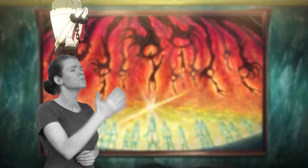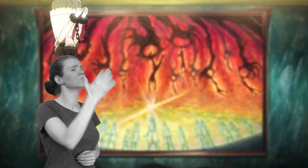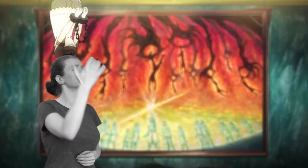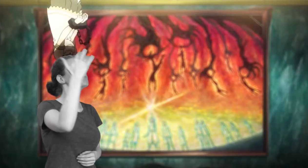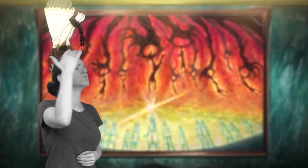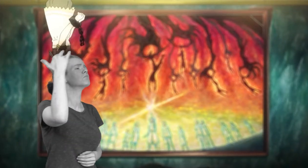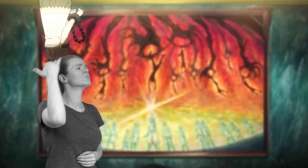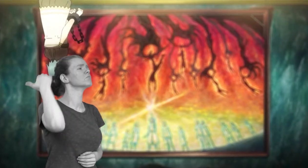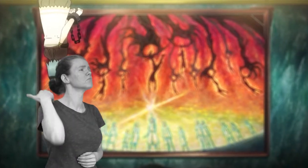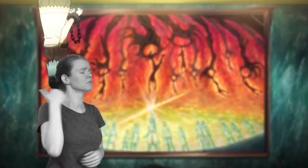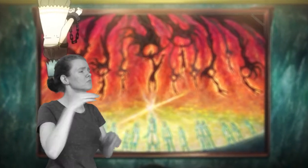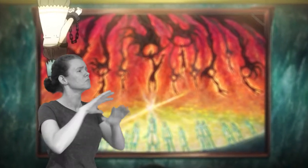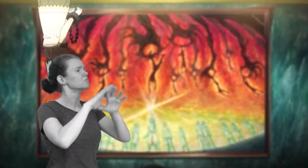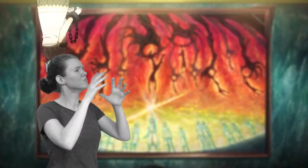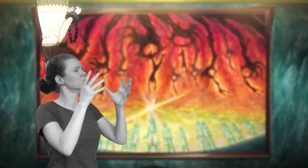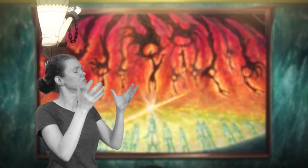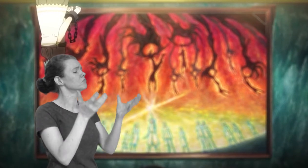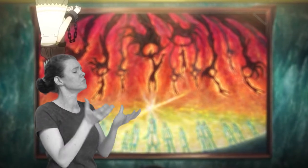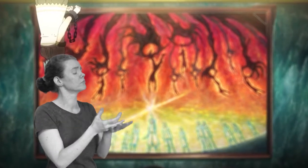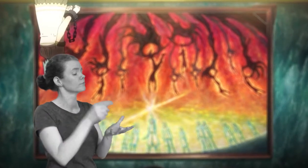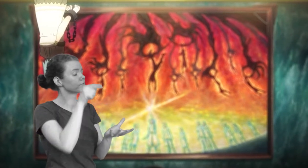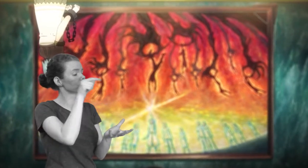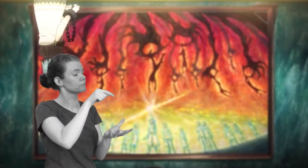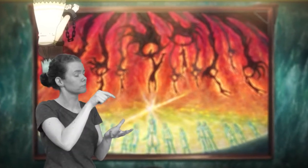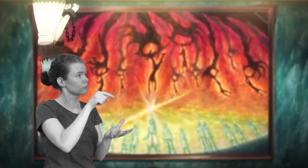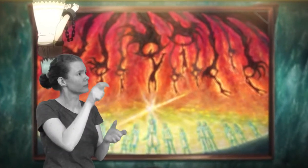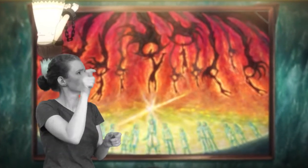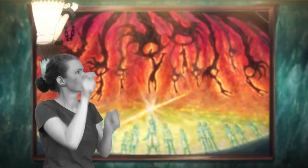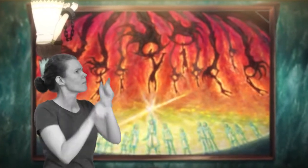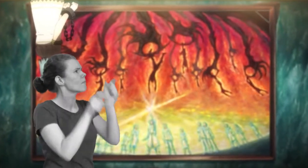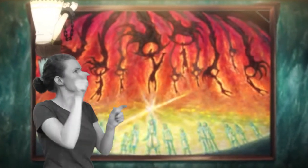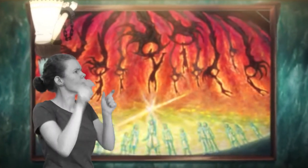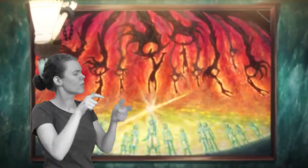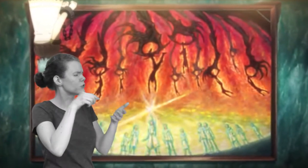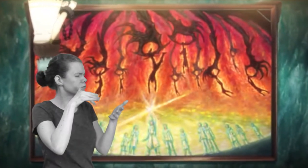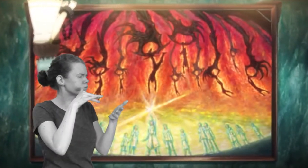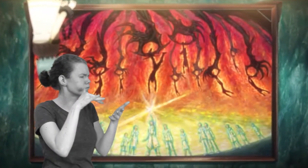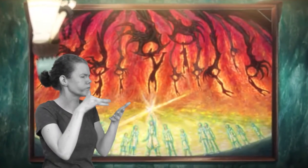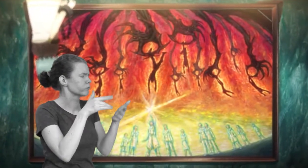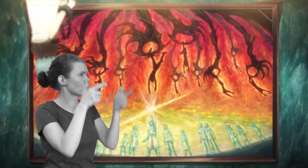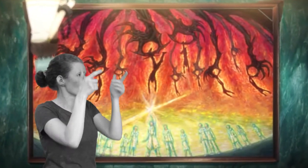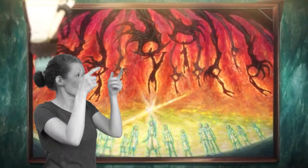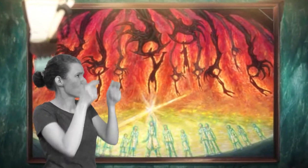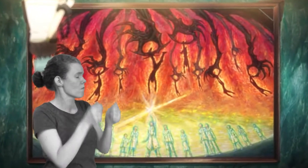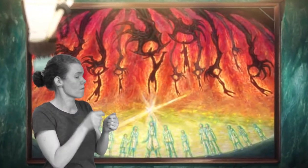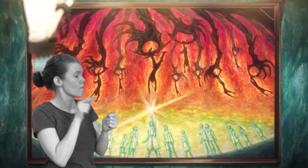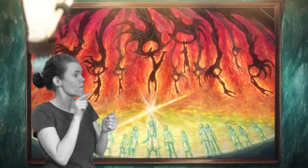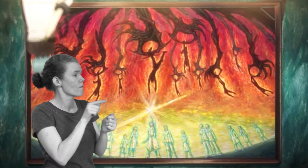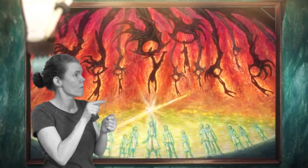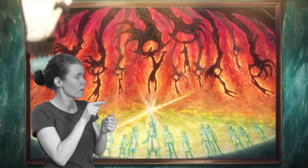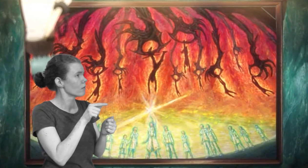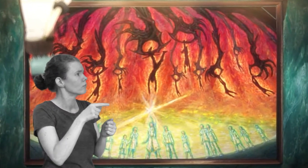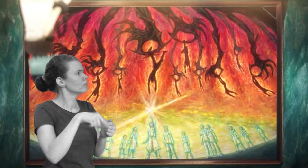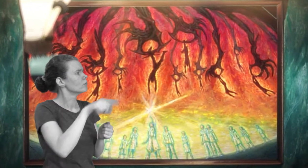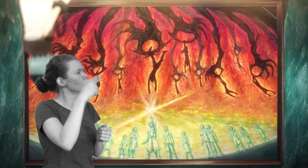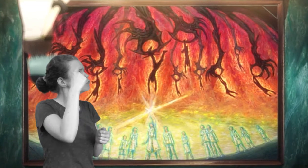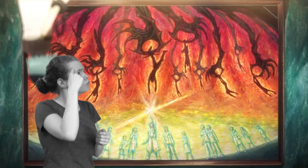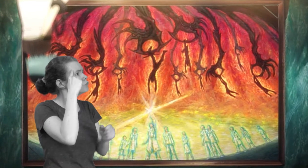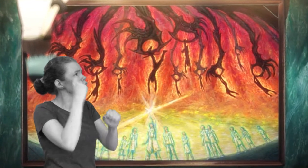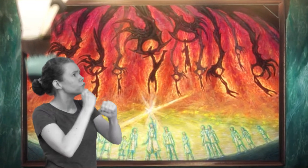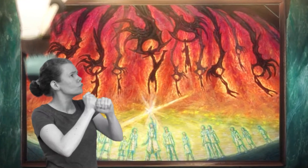You see, there once was some people who conducted an experiment.